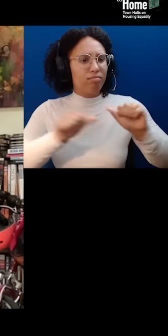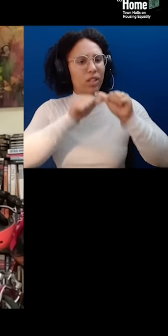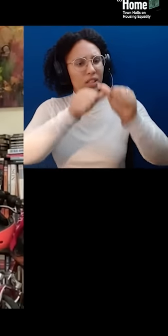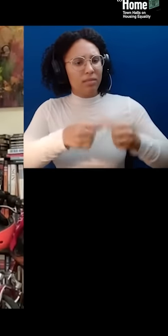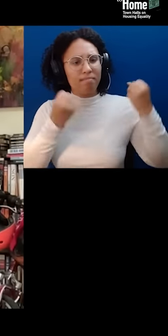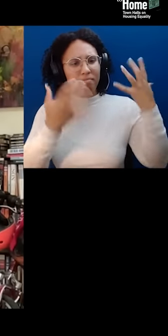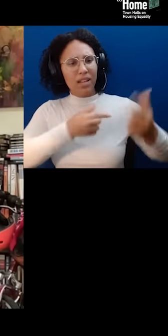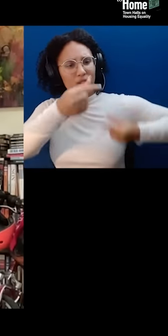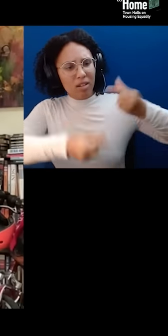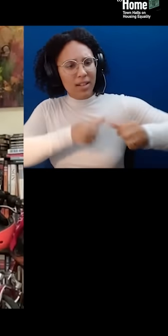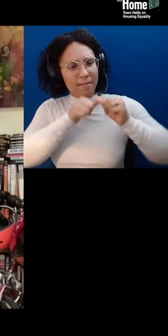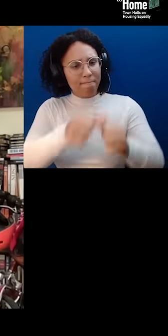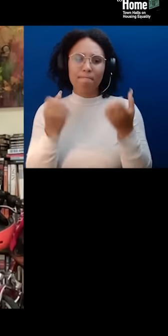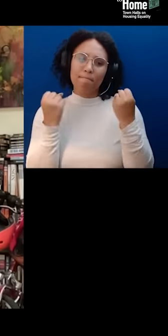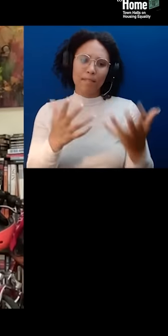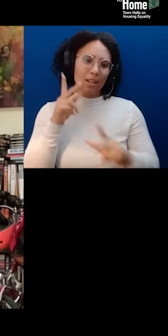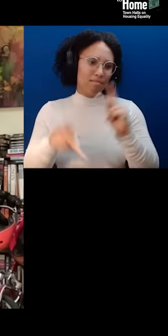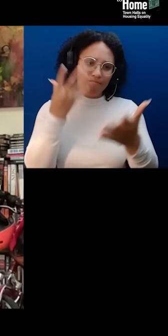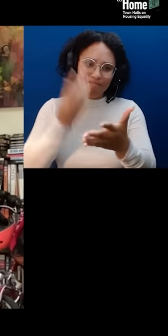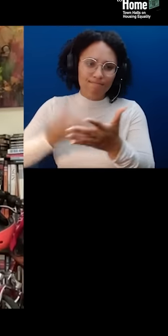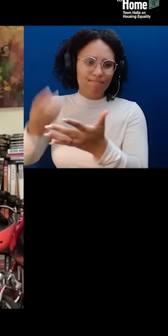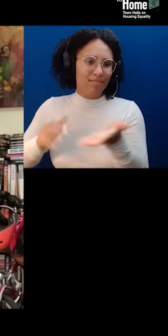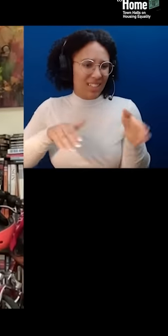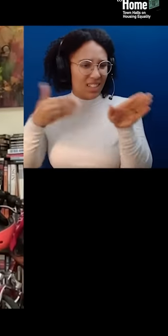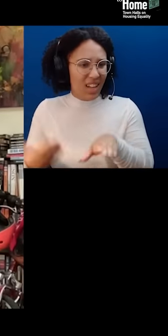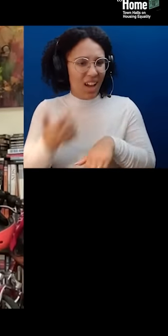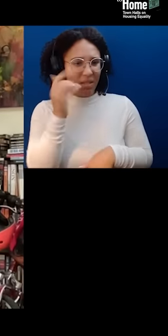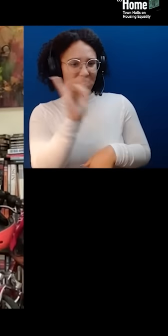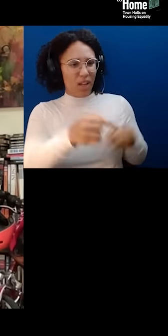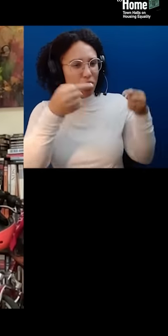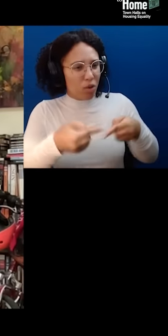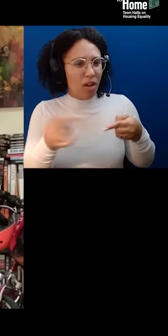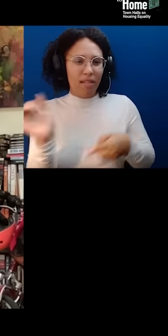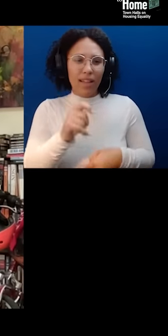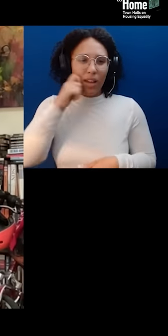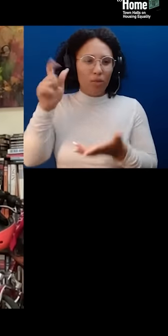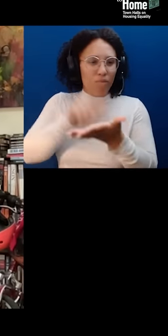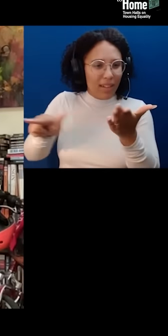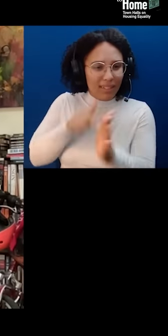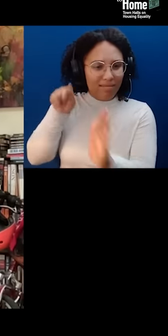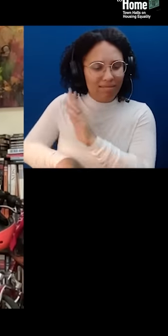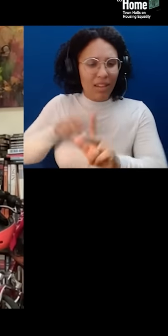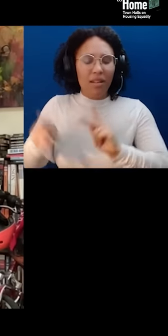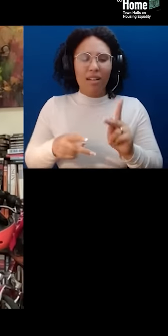Many lives have been lost in that struggle to forces of racism, hate, fascism, greed, and extremism.